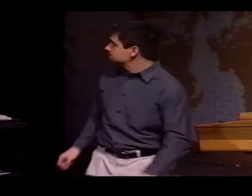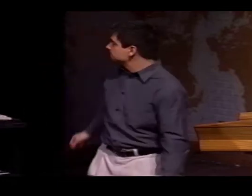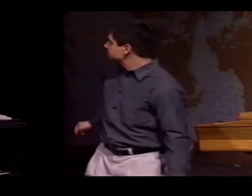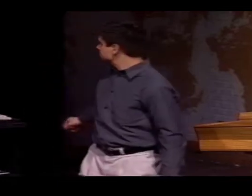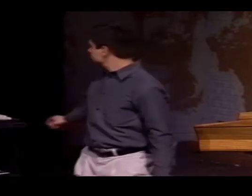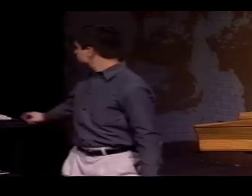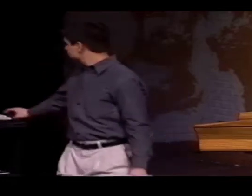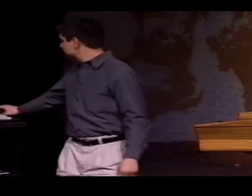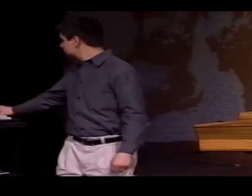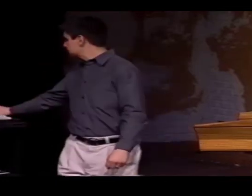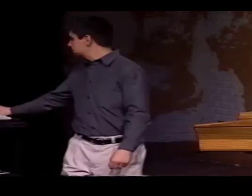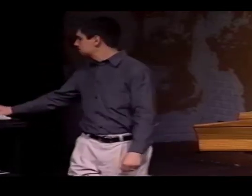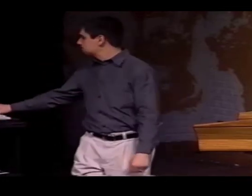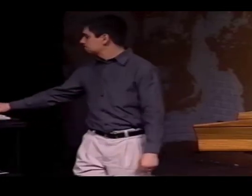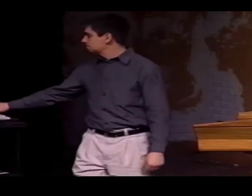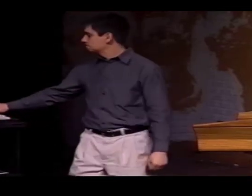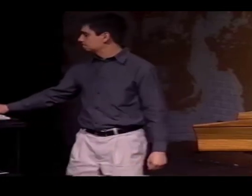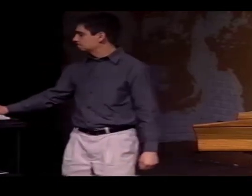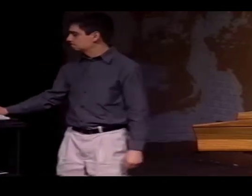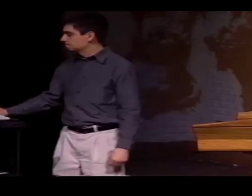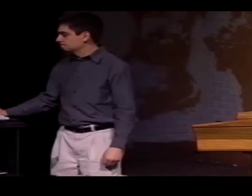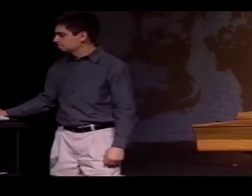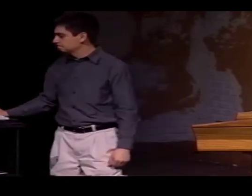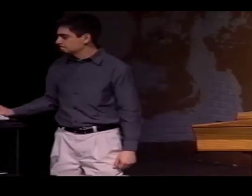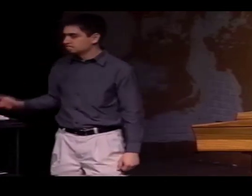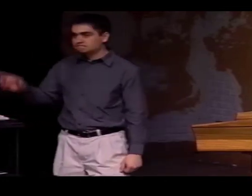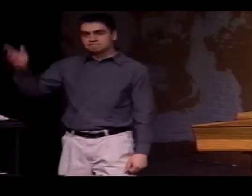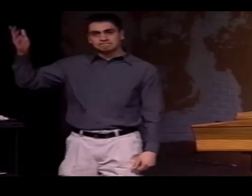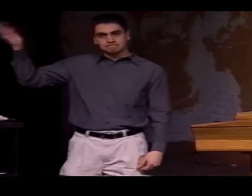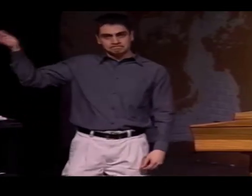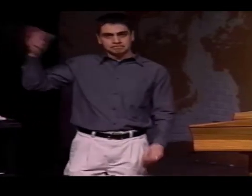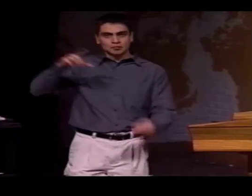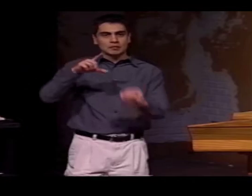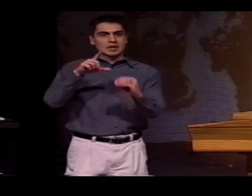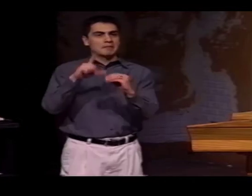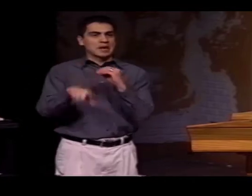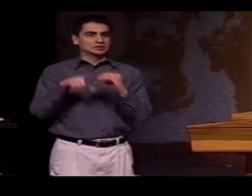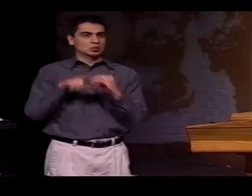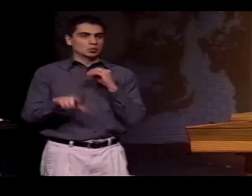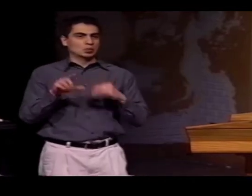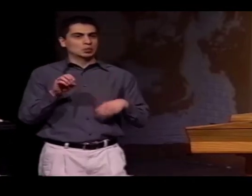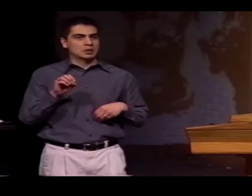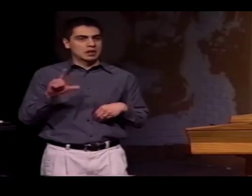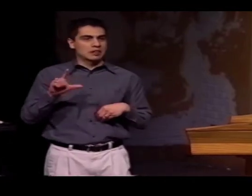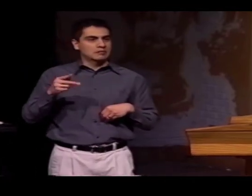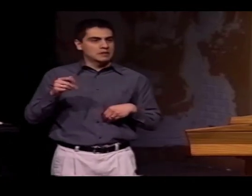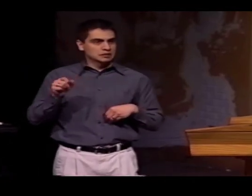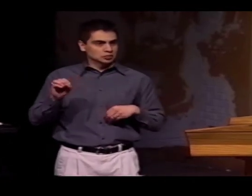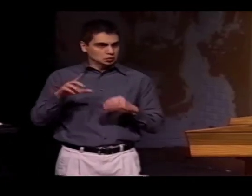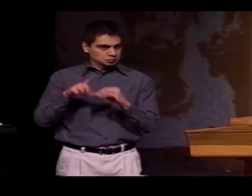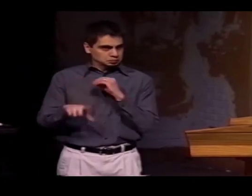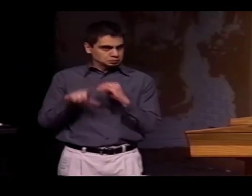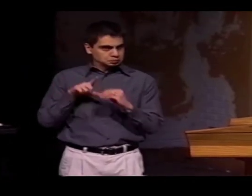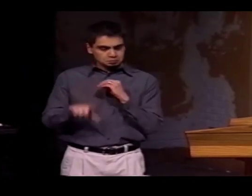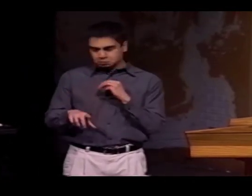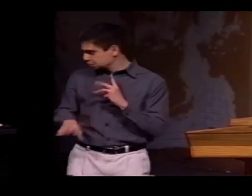THE LOCATIONS FOR DATA COLLECTION WERE NEAR THE TEXAS BORDER. ONE WAS EL PASO, TEXAS...